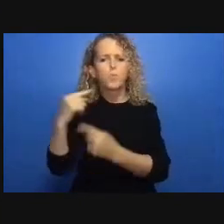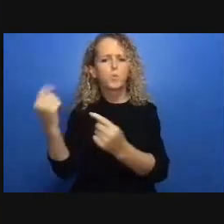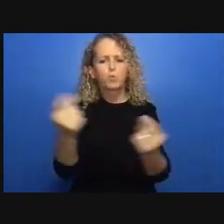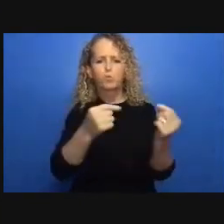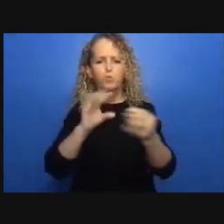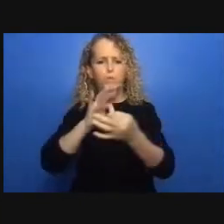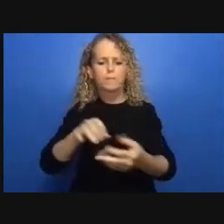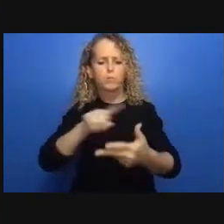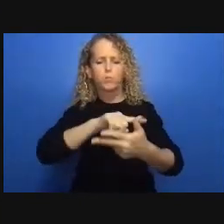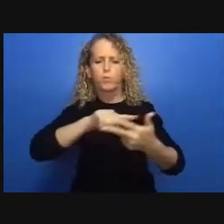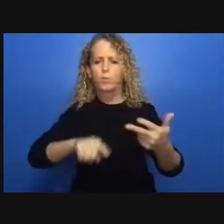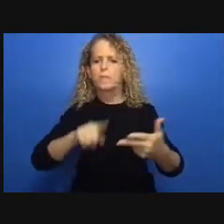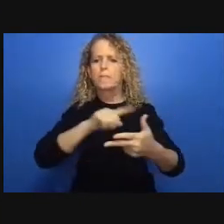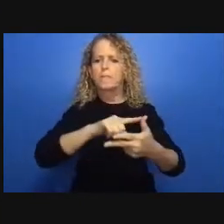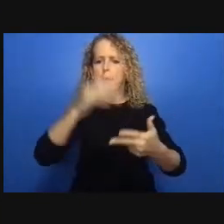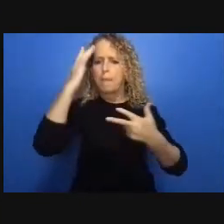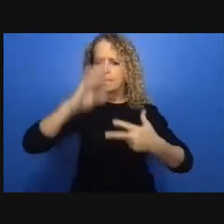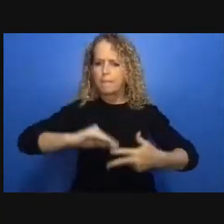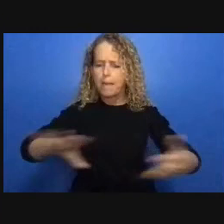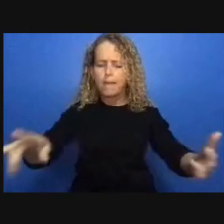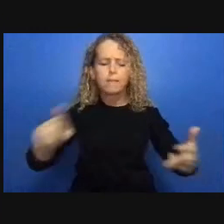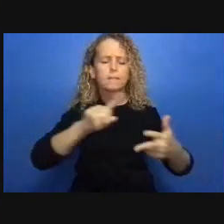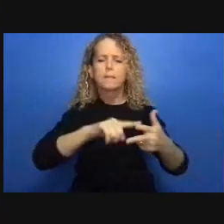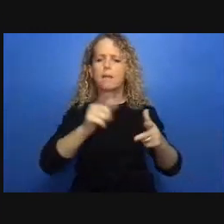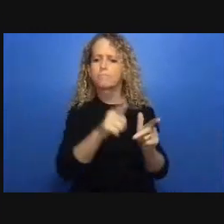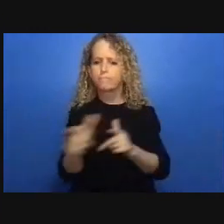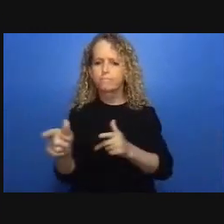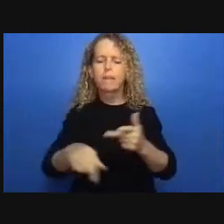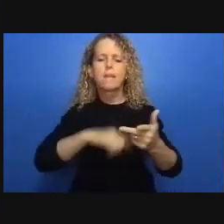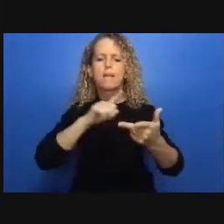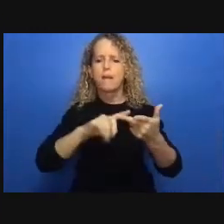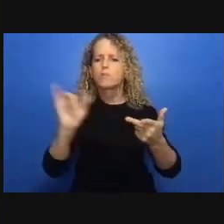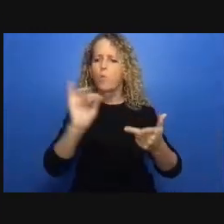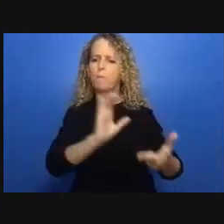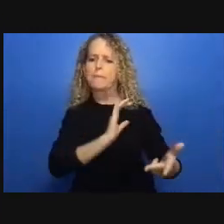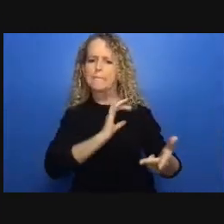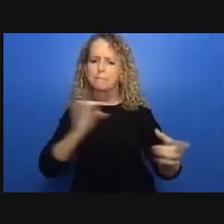that whose problem was not resource allocation but their problems were the lack of resources